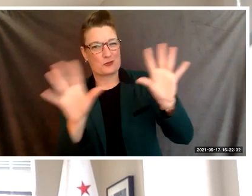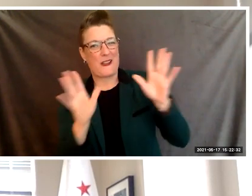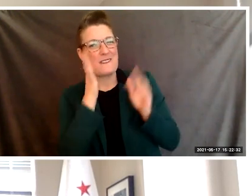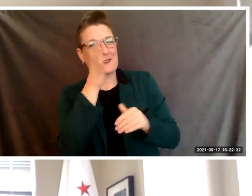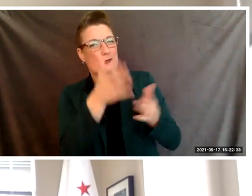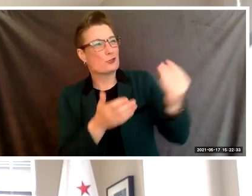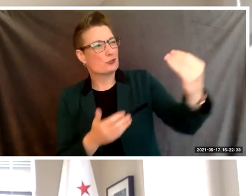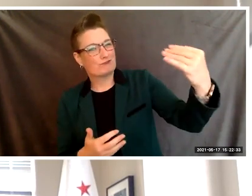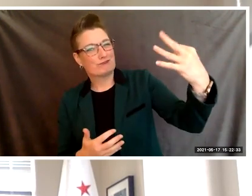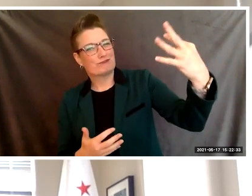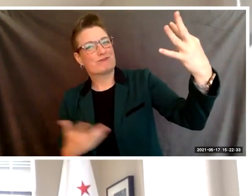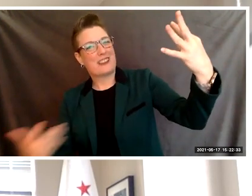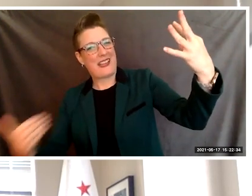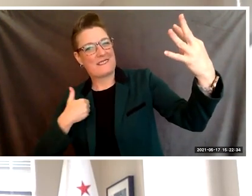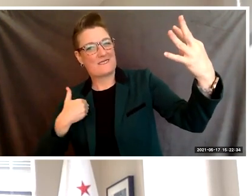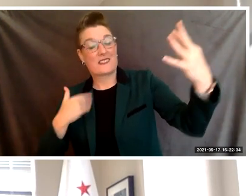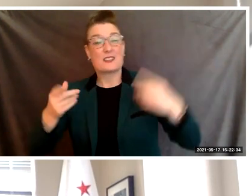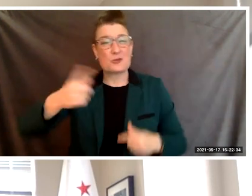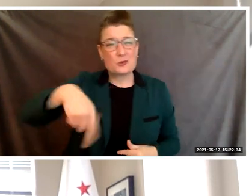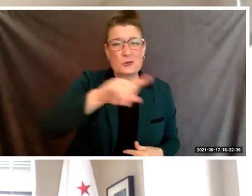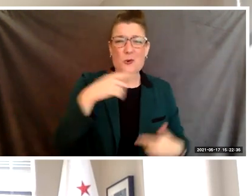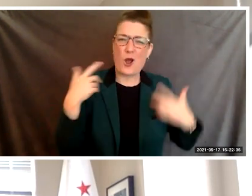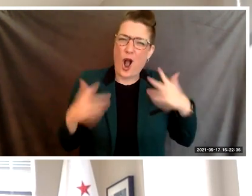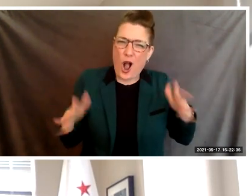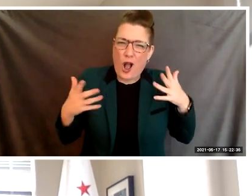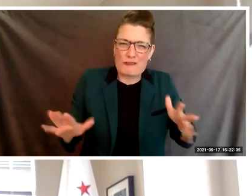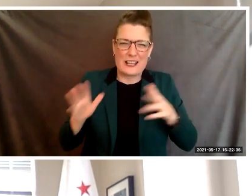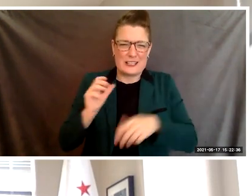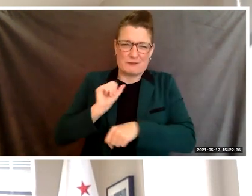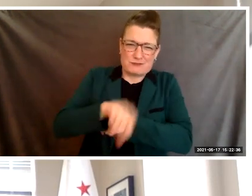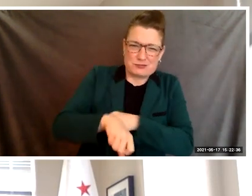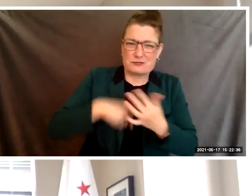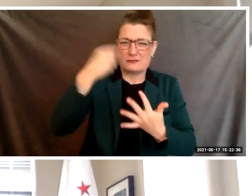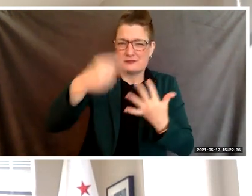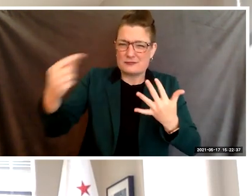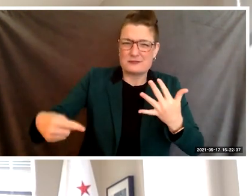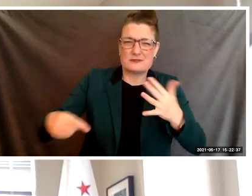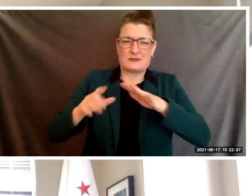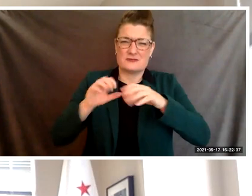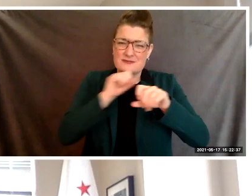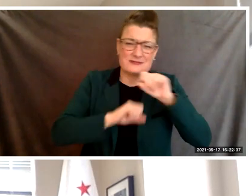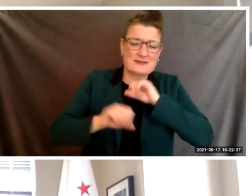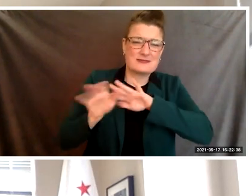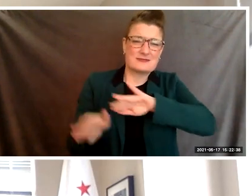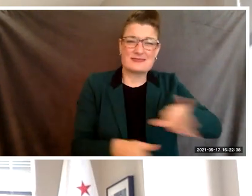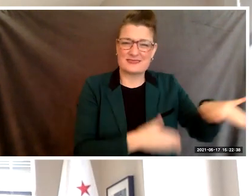and you have overcome great adversity to get to this point, and your graduation today provides an example